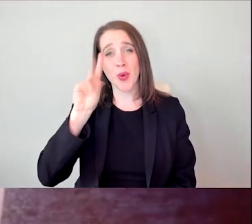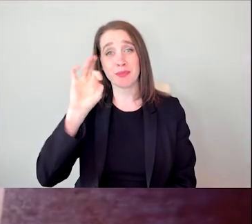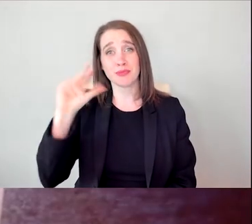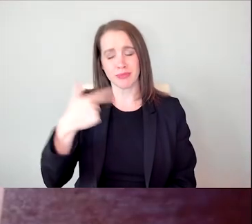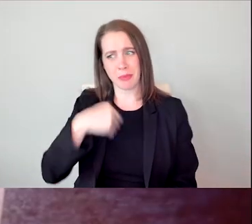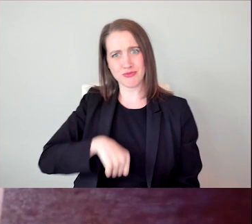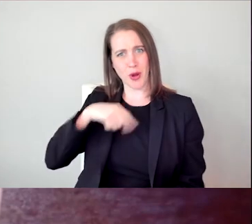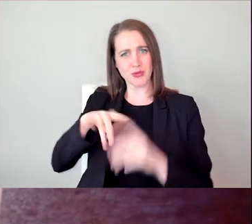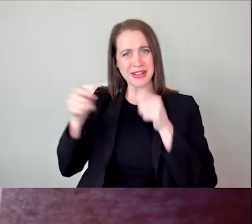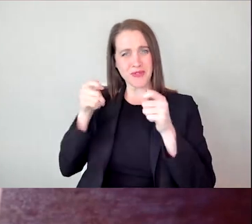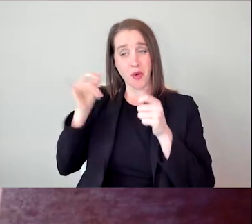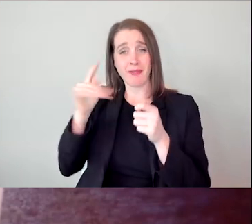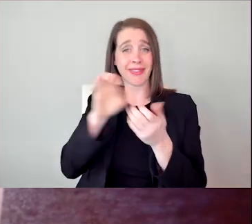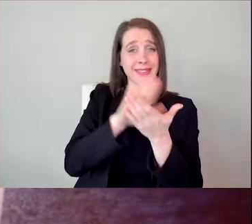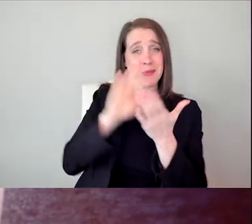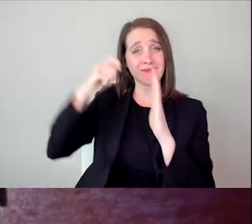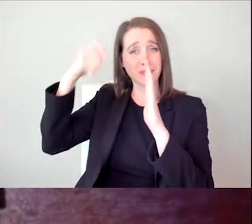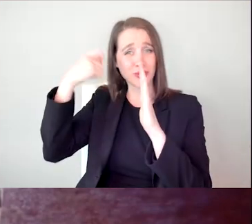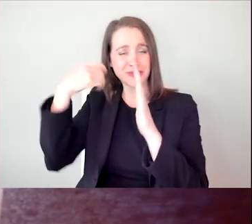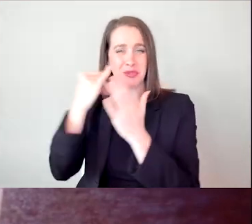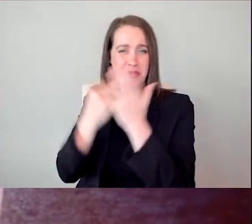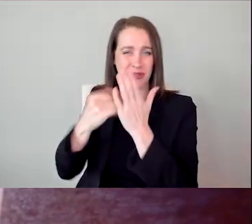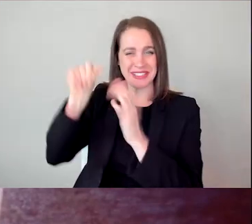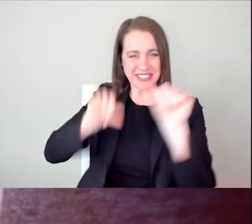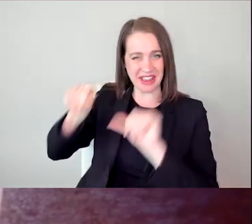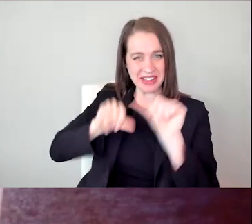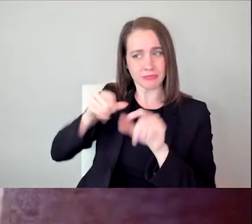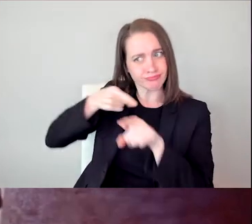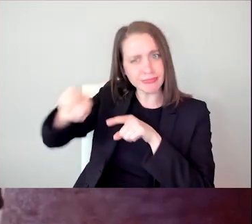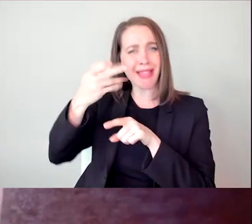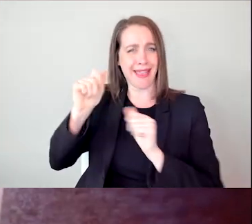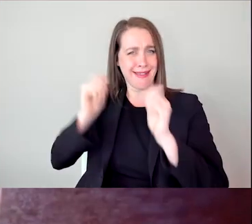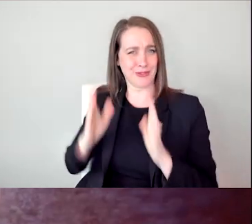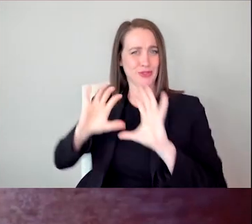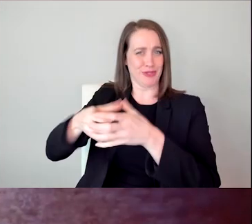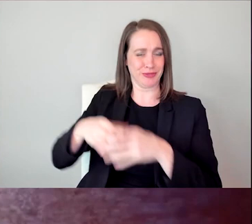proud to be a Governor of the Academy of Motion Picture Arts and Sciences, the Actors Branch.